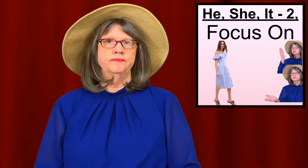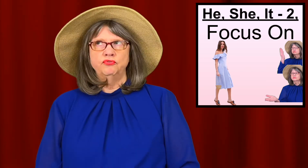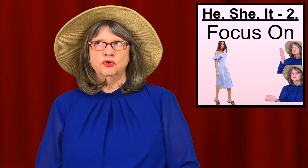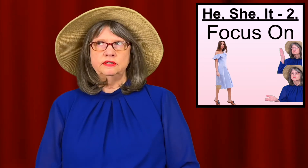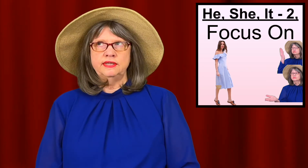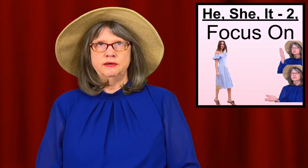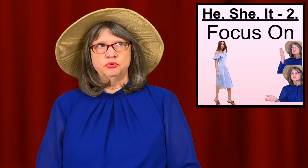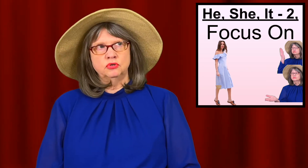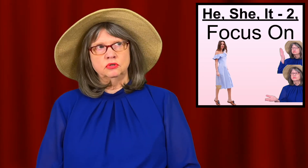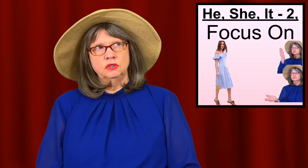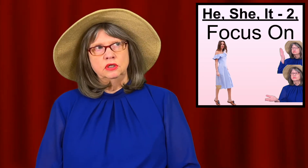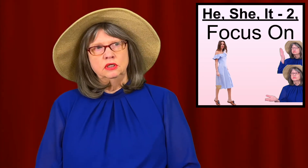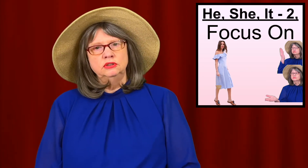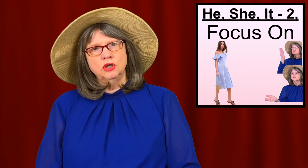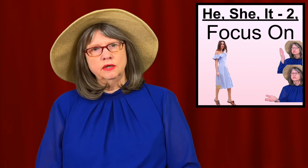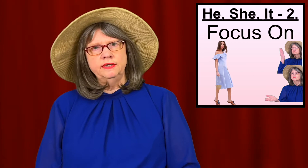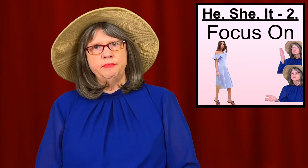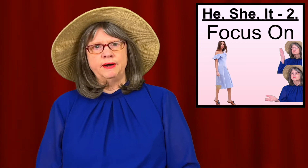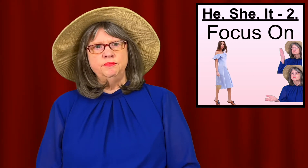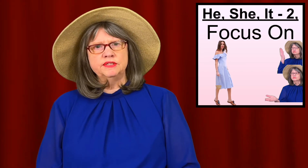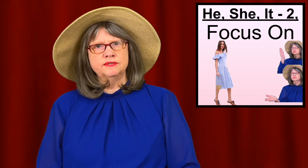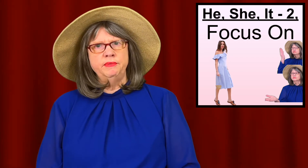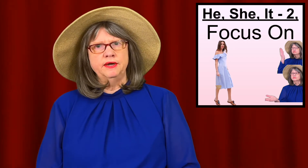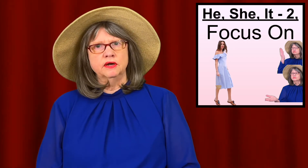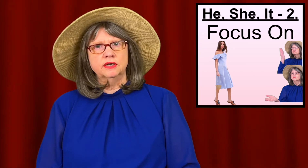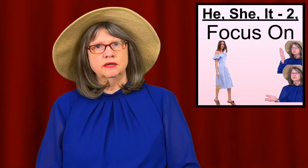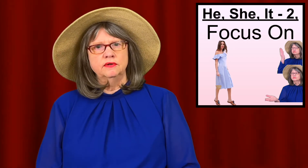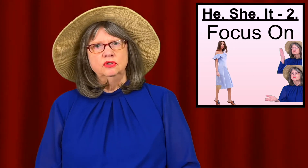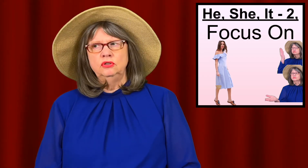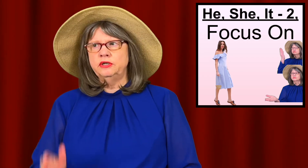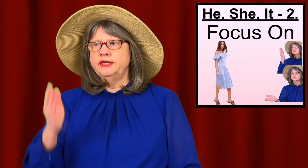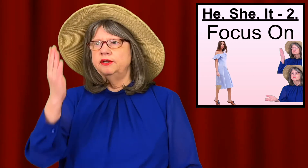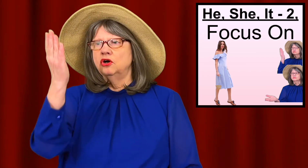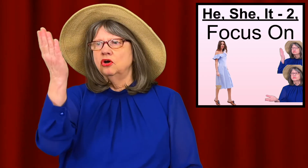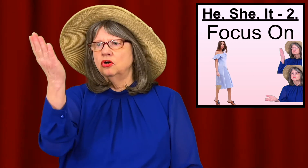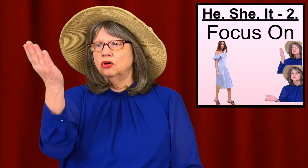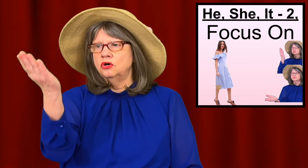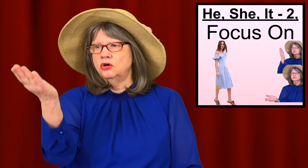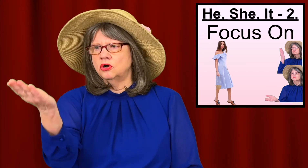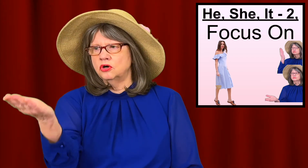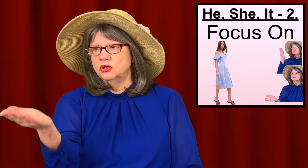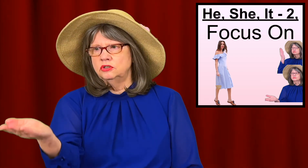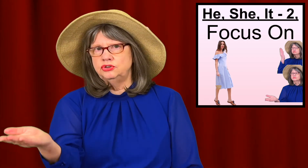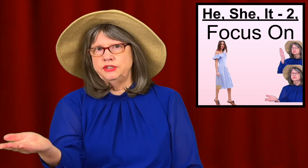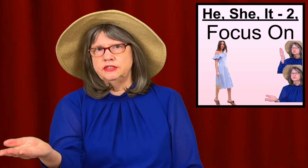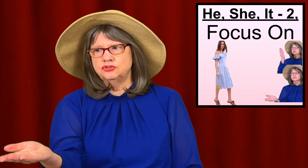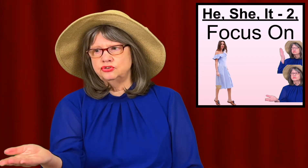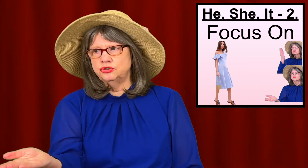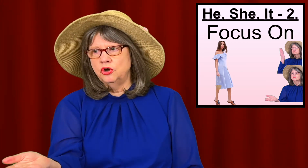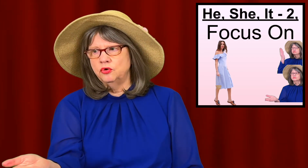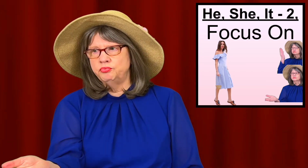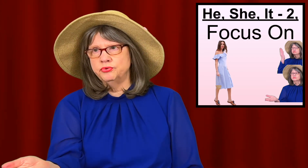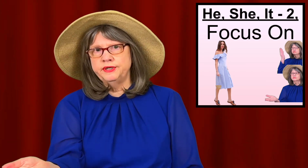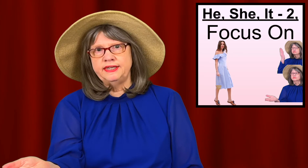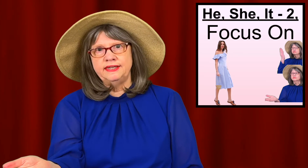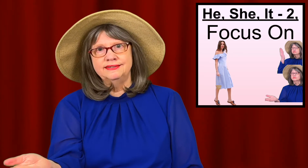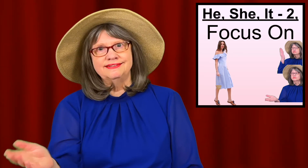For example, talking about Miss America. Look at her, she is so pretty!